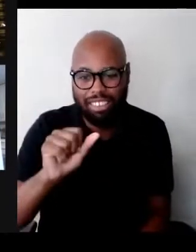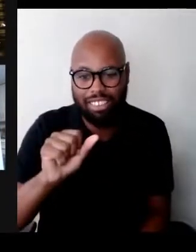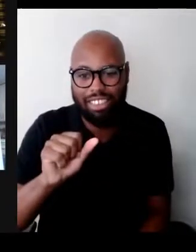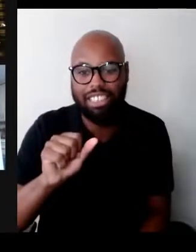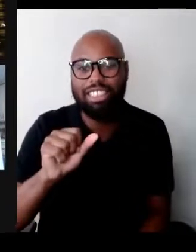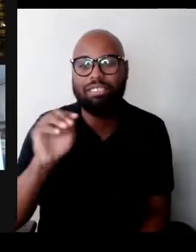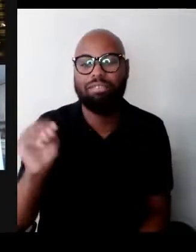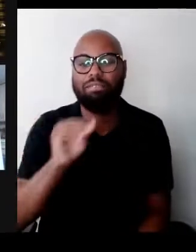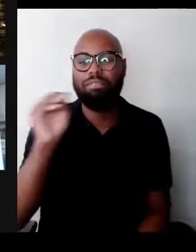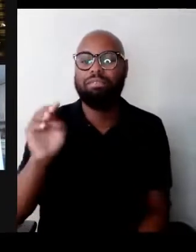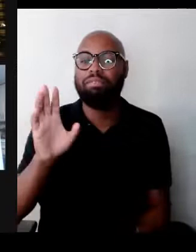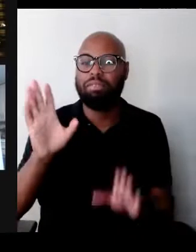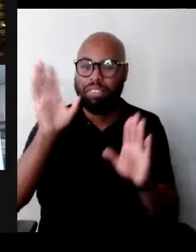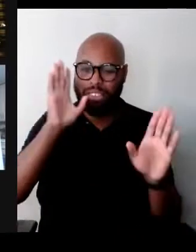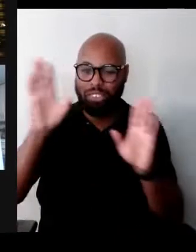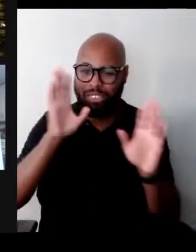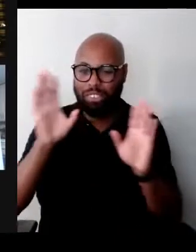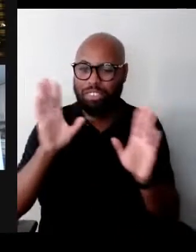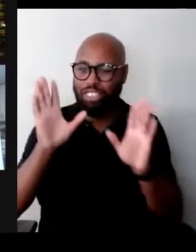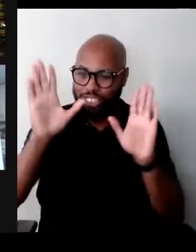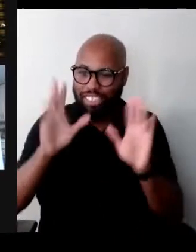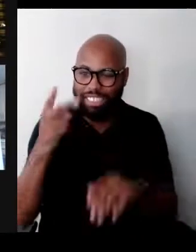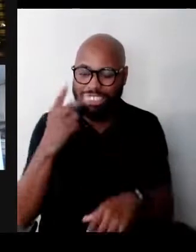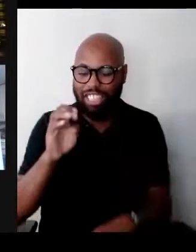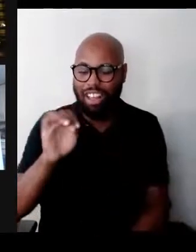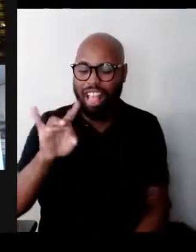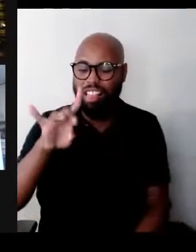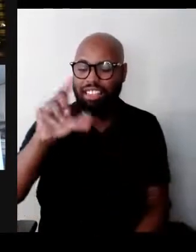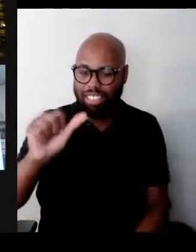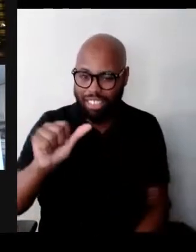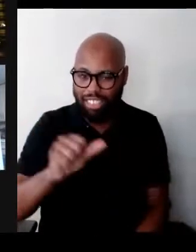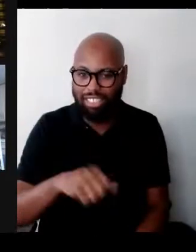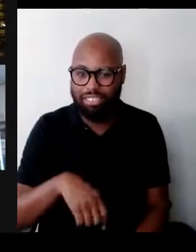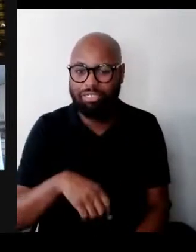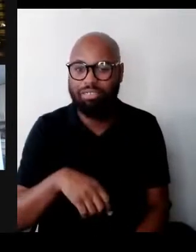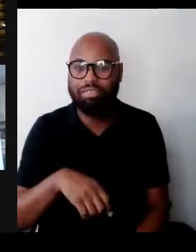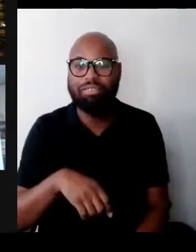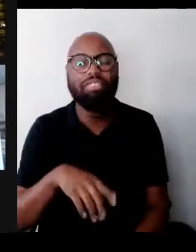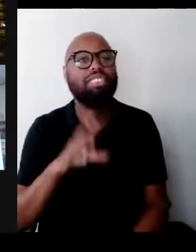Ilse, it's great to see you. Hello, it's a privilege to speak